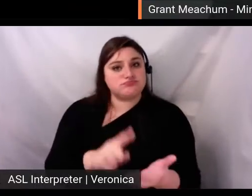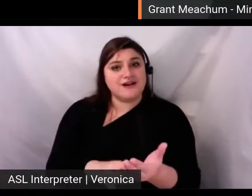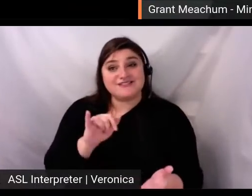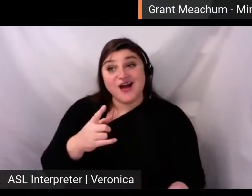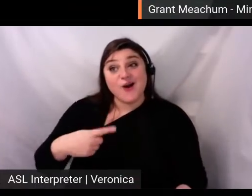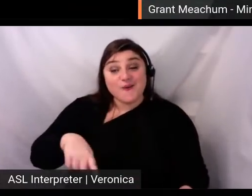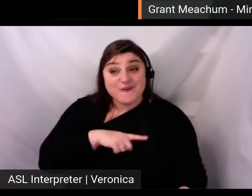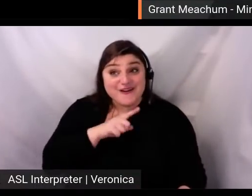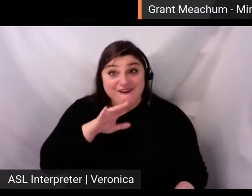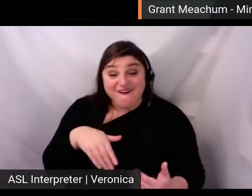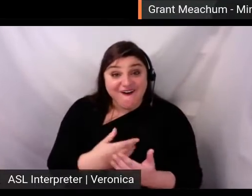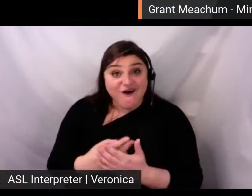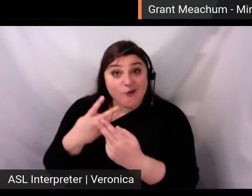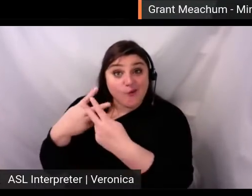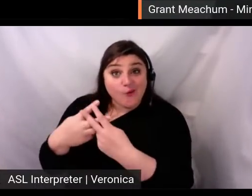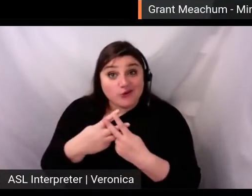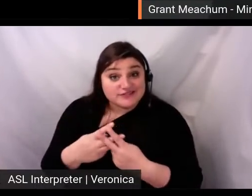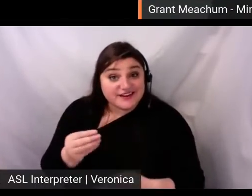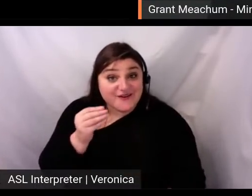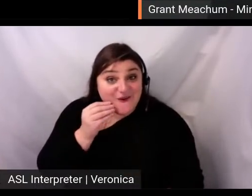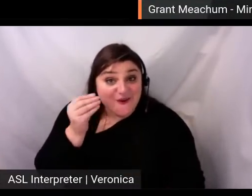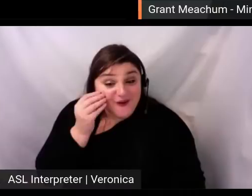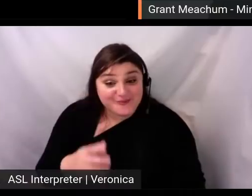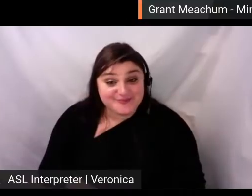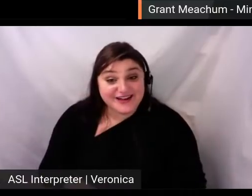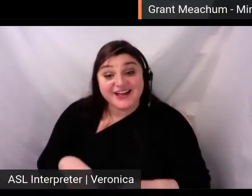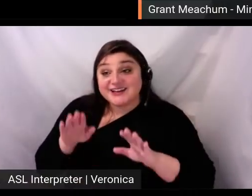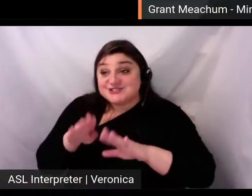Kids, pets, homemade percussion and a prominent shower curtain are